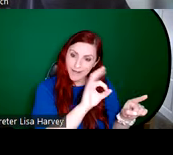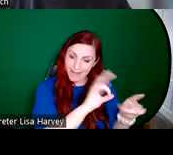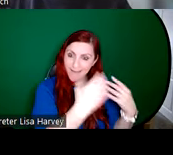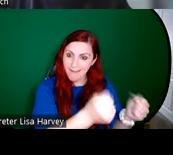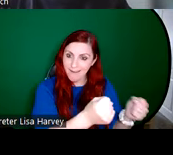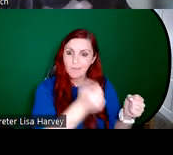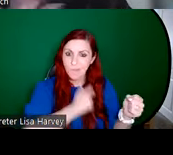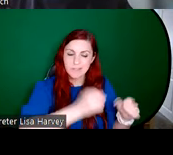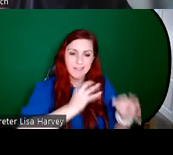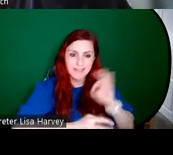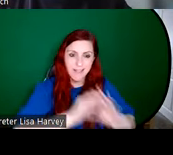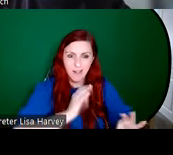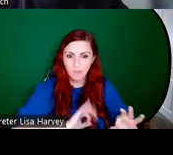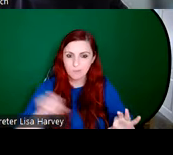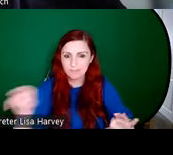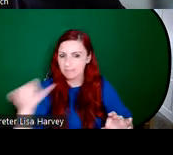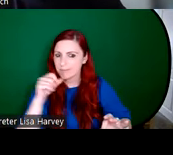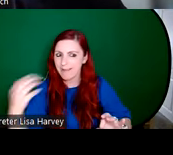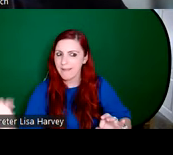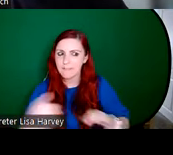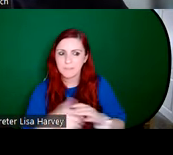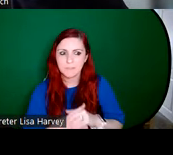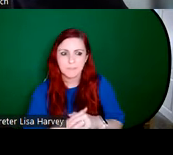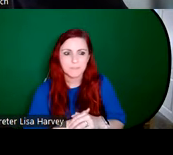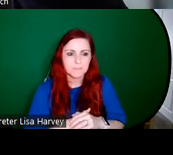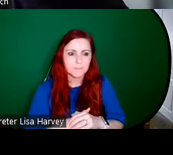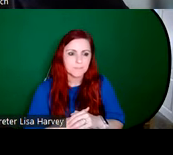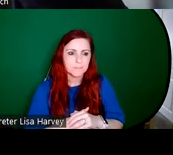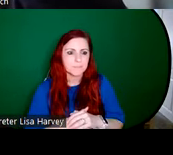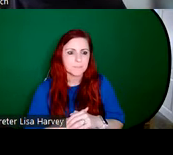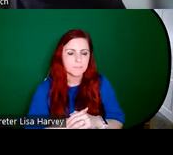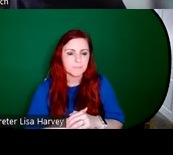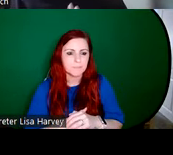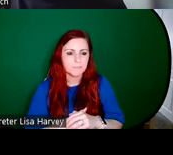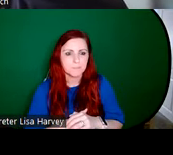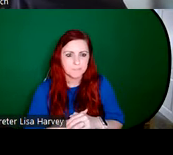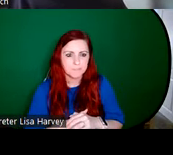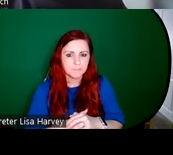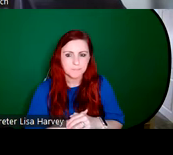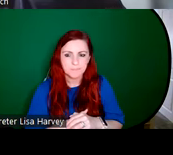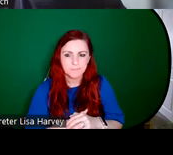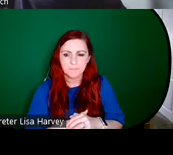style. And the opposite of the case of An Túr Ghloine's .We consistently see the